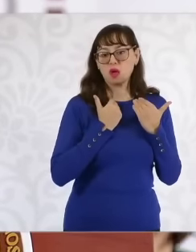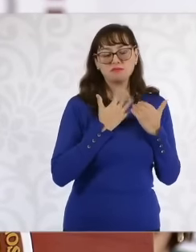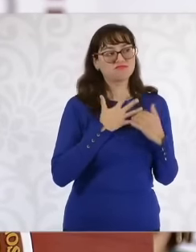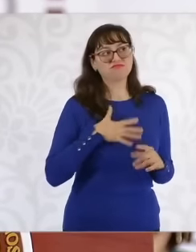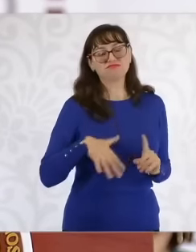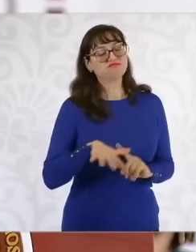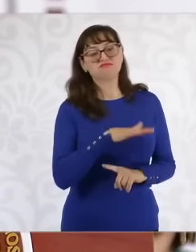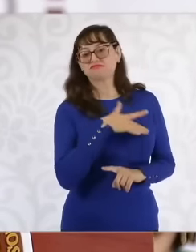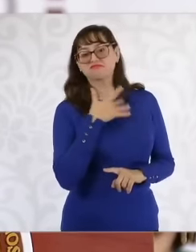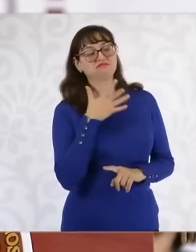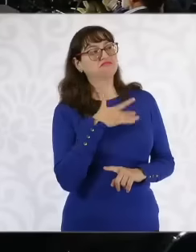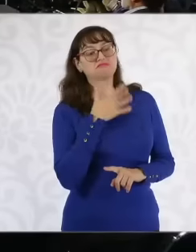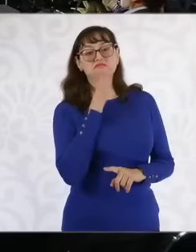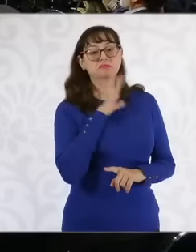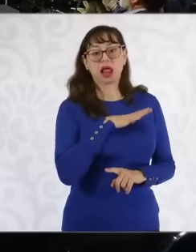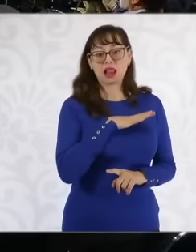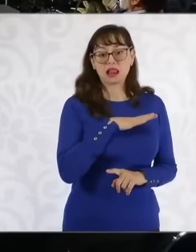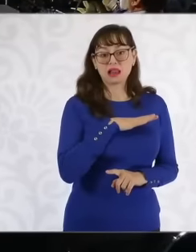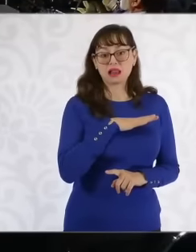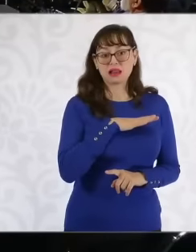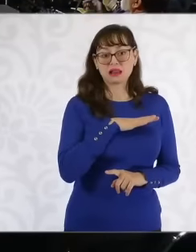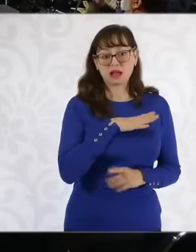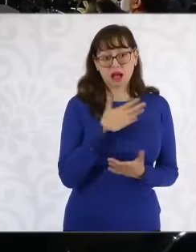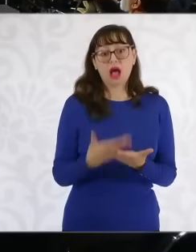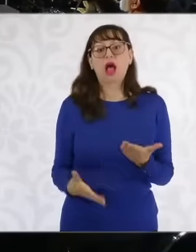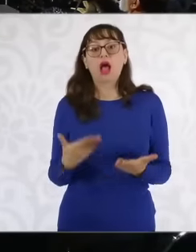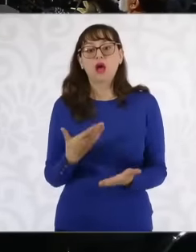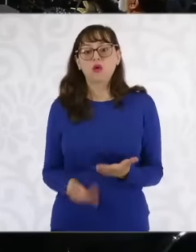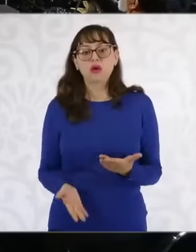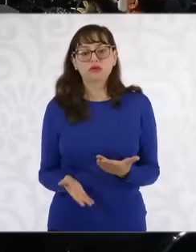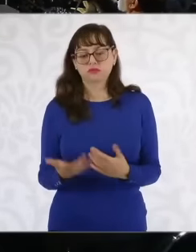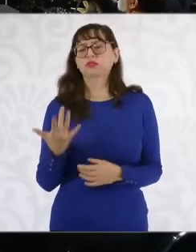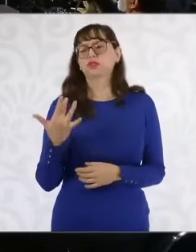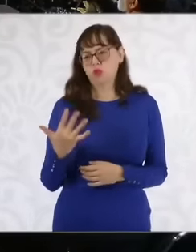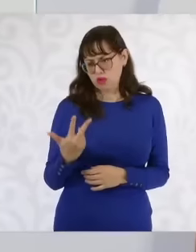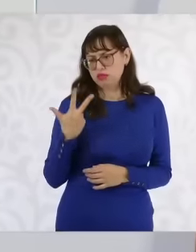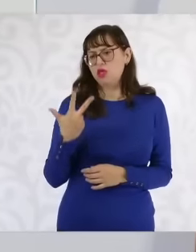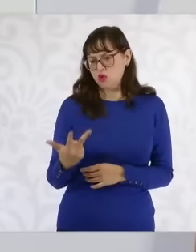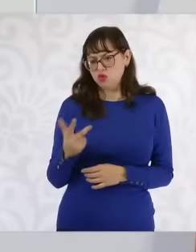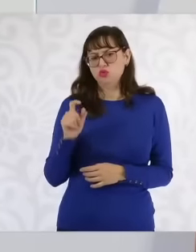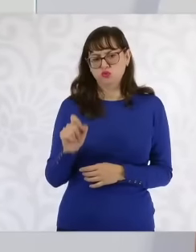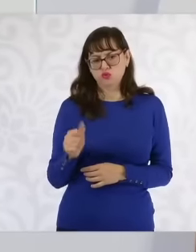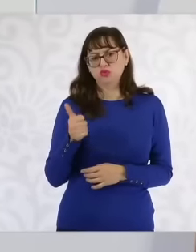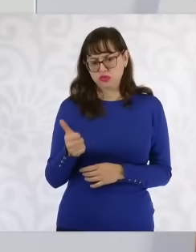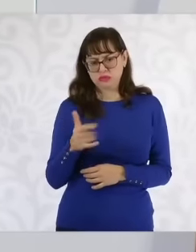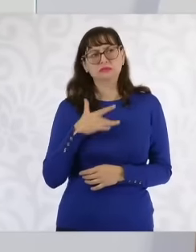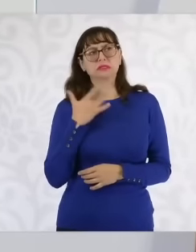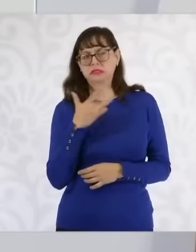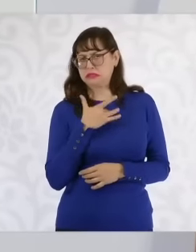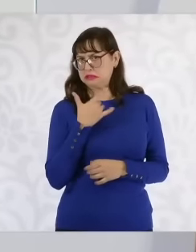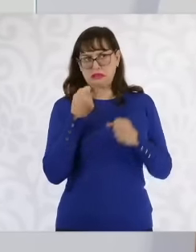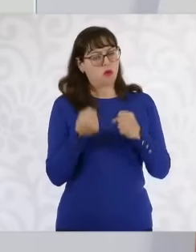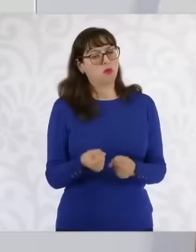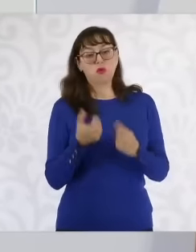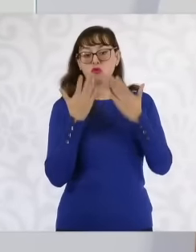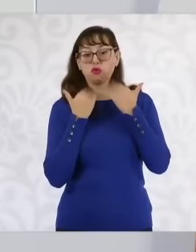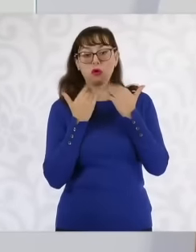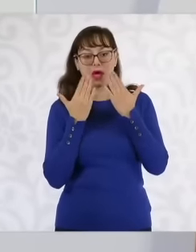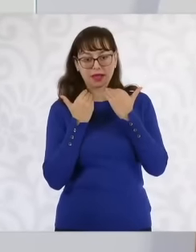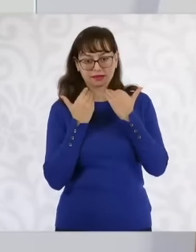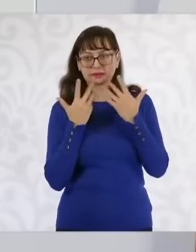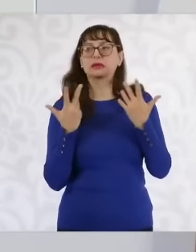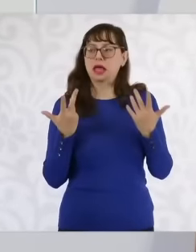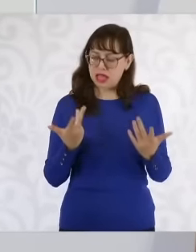cities of our country and now 58.6 feel unsafe that we still have to go down Well of